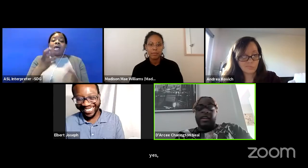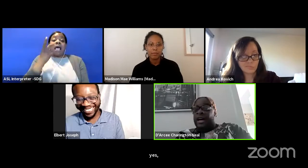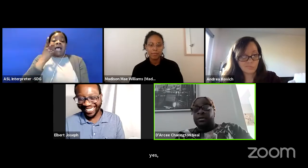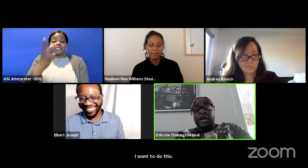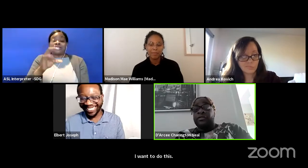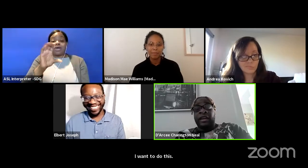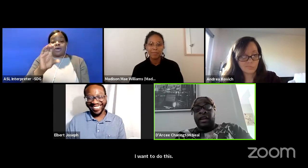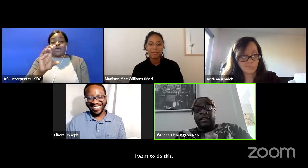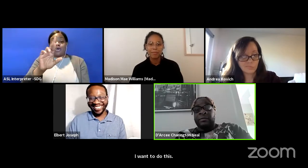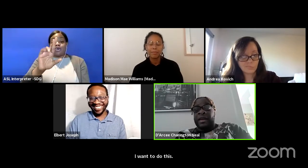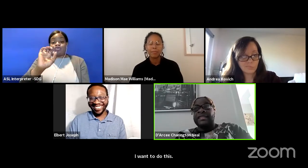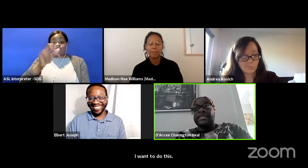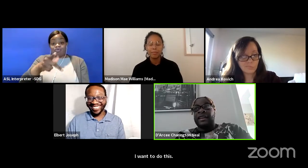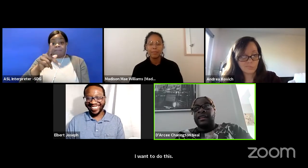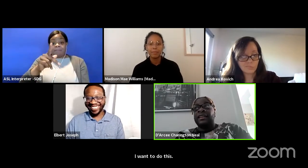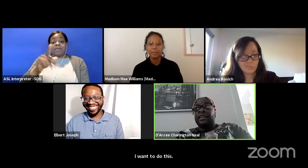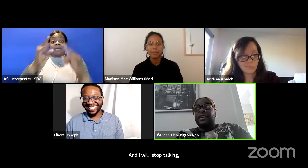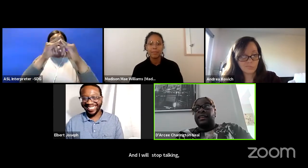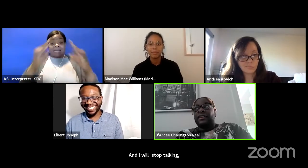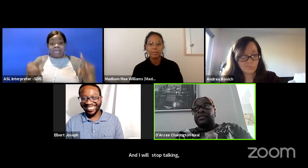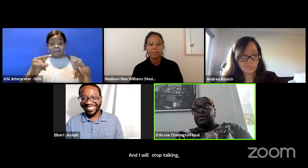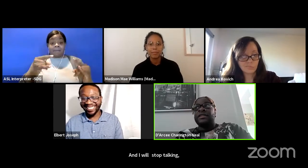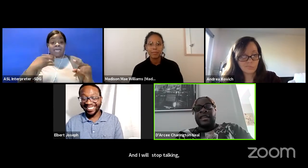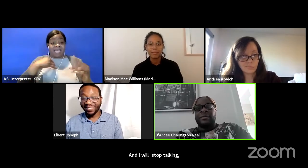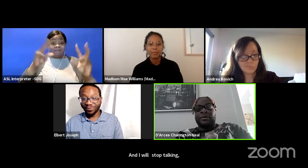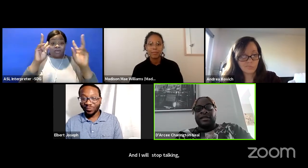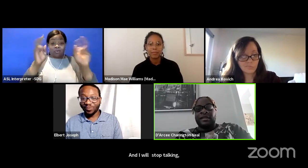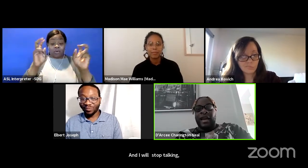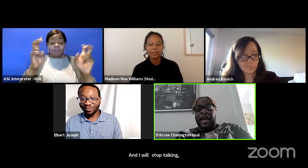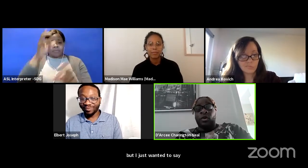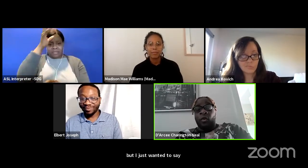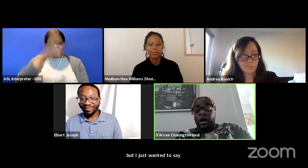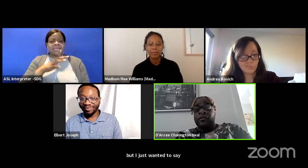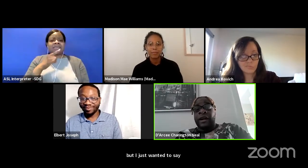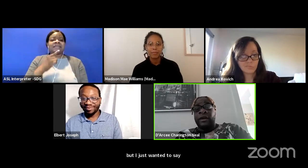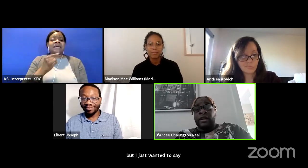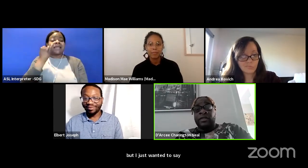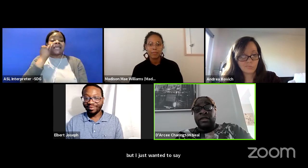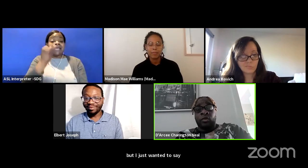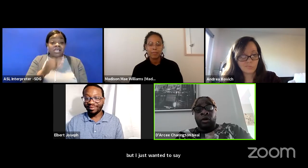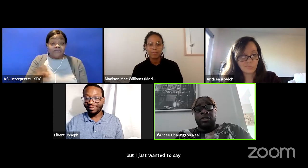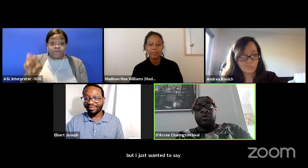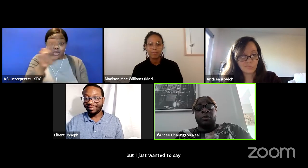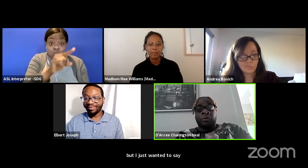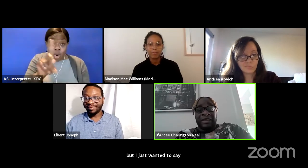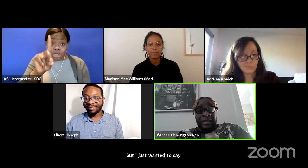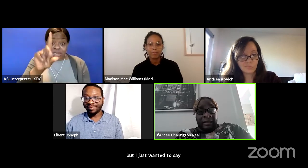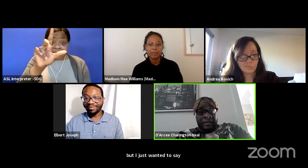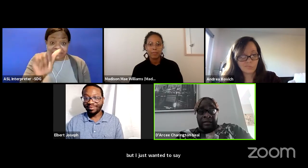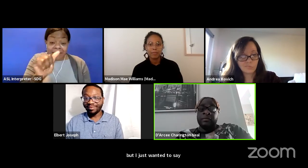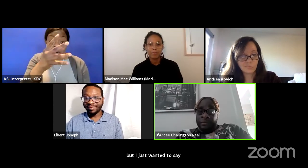that I will never forget. The man said, "If you are disabled and a wallflower in this world, you will be eaten."